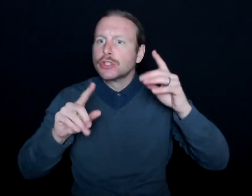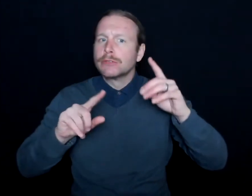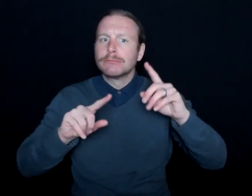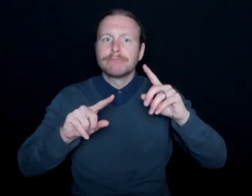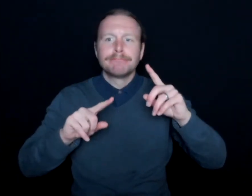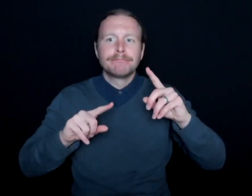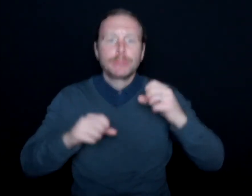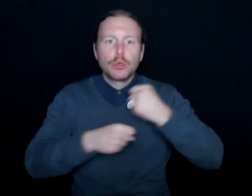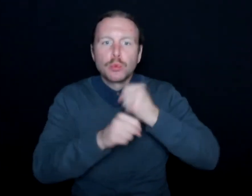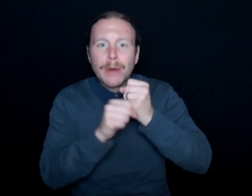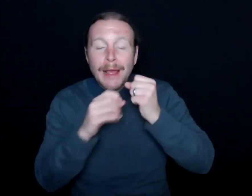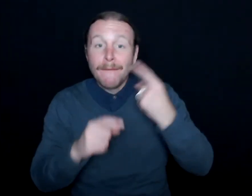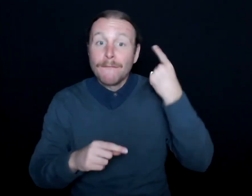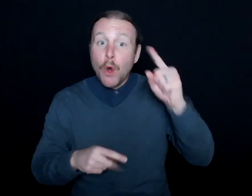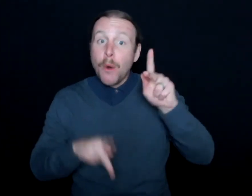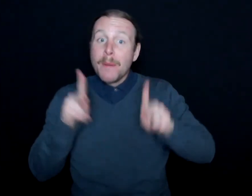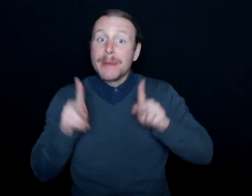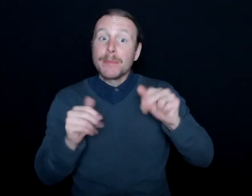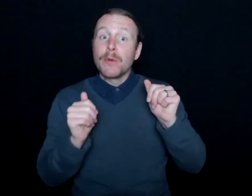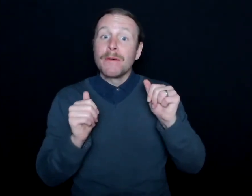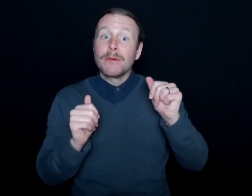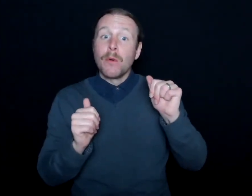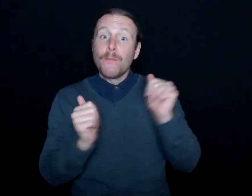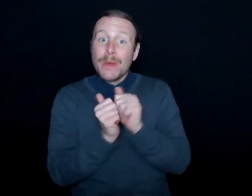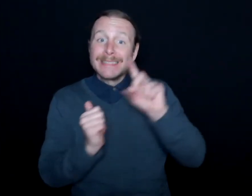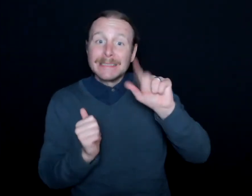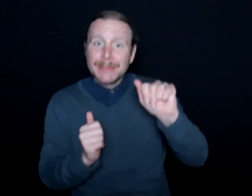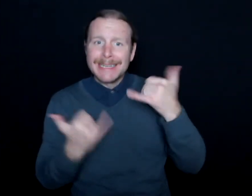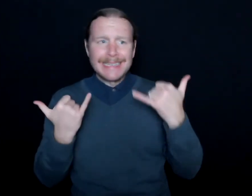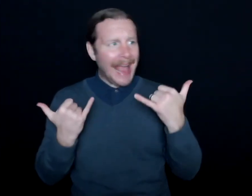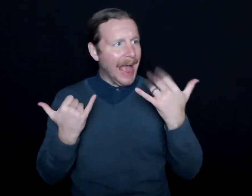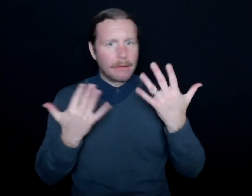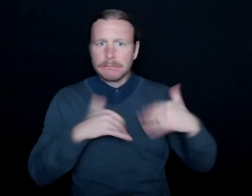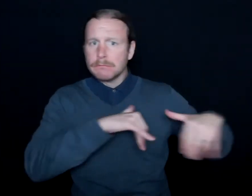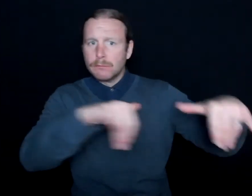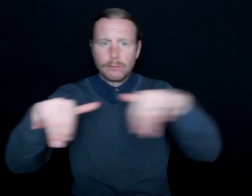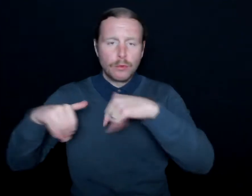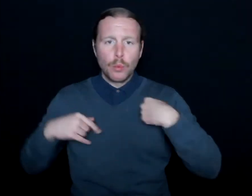were created for people with disabilities that now impact us as a whole.